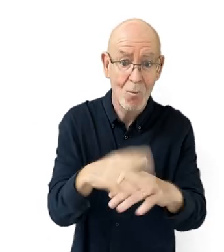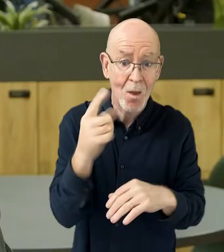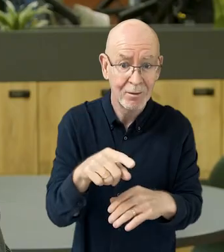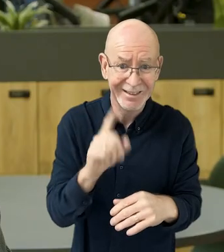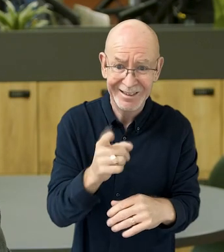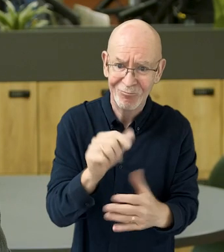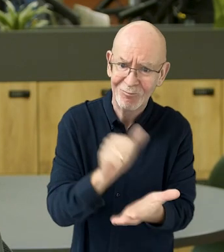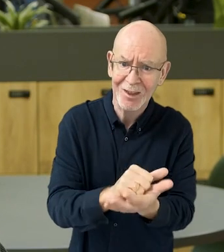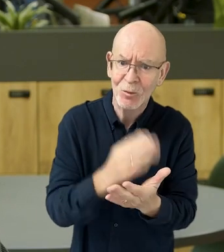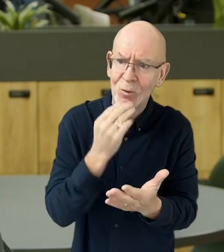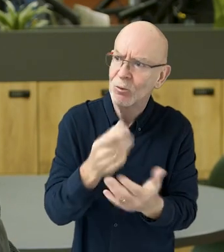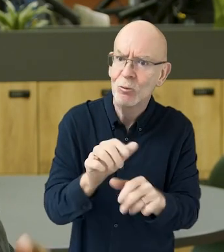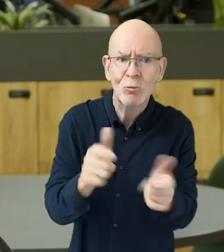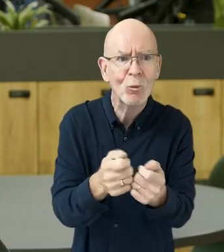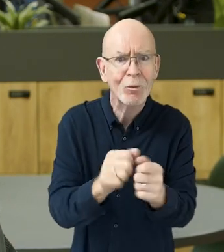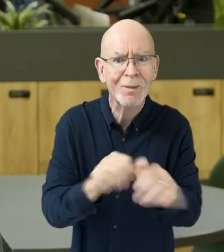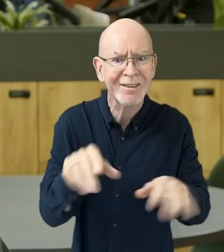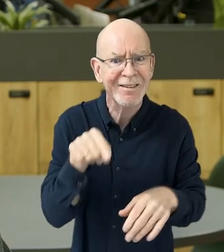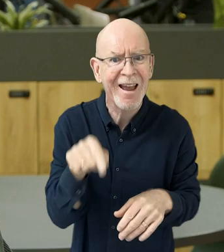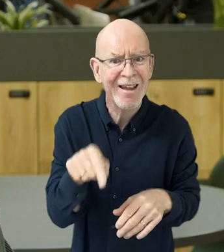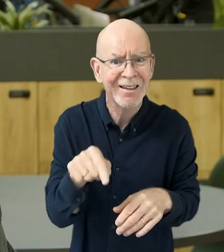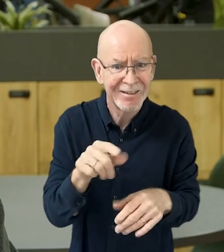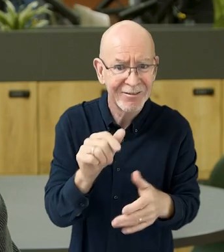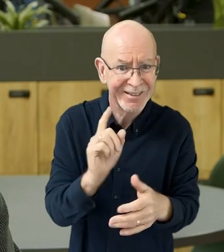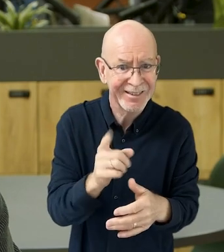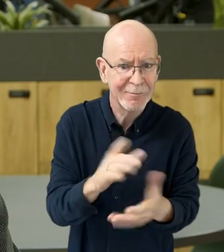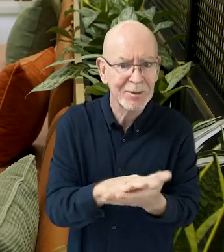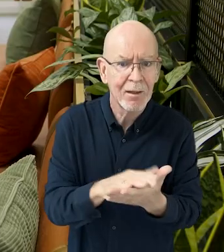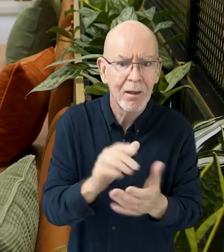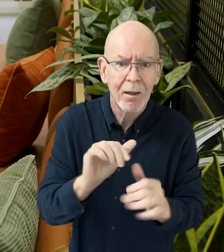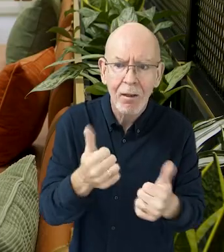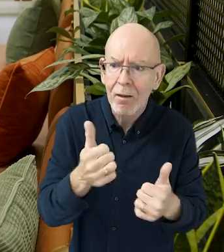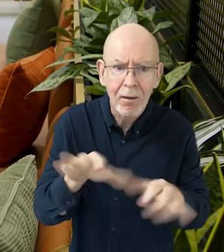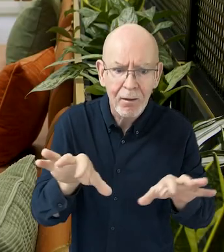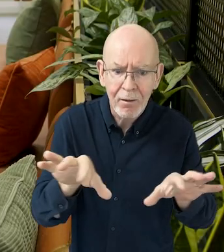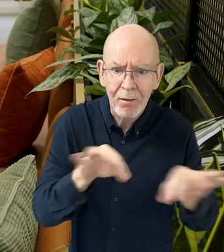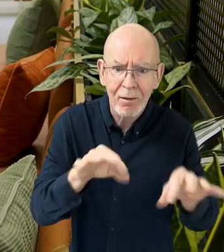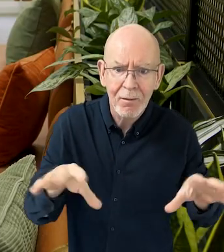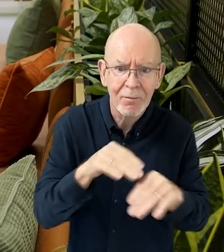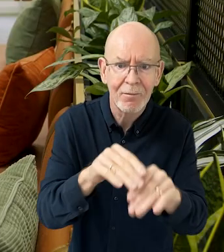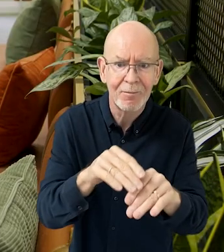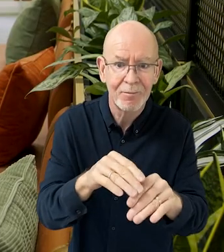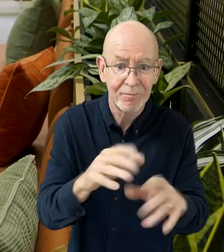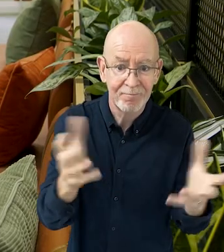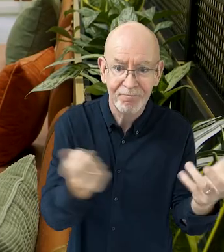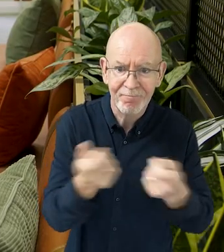It's the right way to consume your social media content. So it's a great aggregate that pulls in